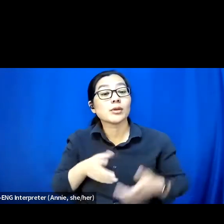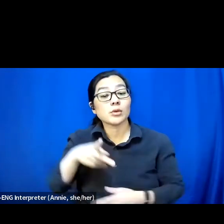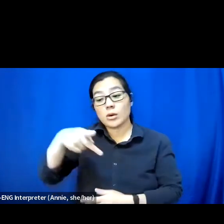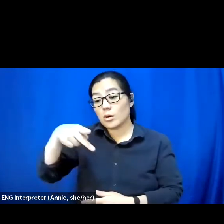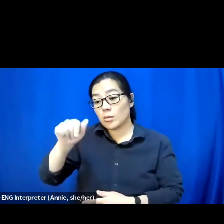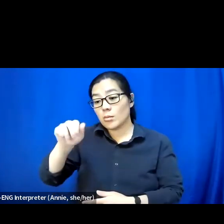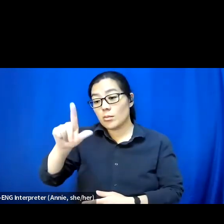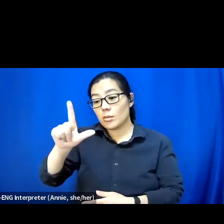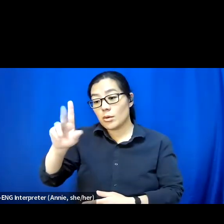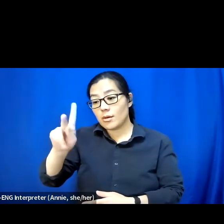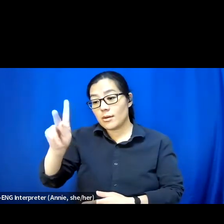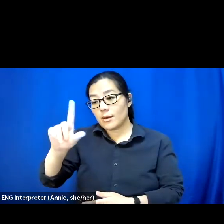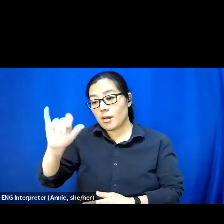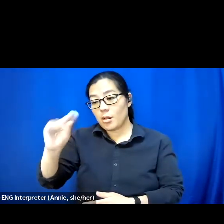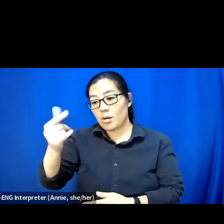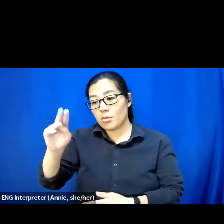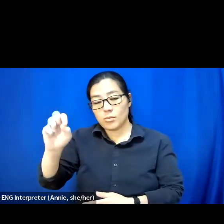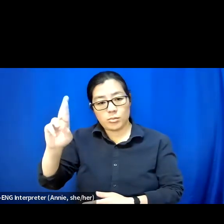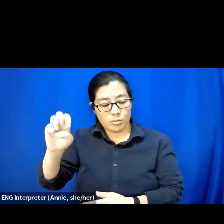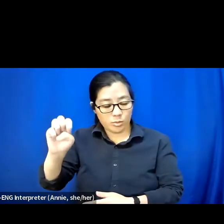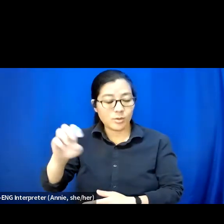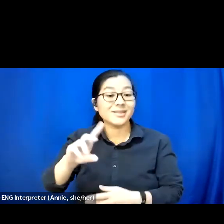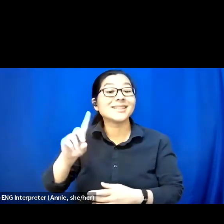on Disability at San Francisco State University.